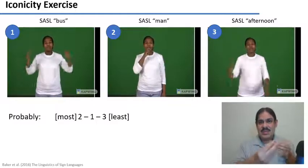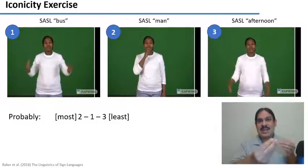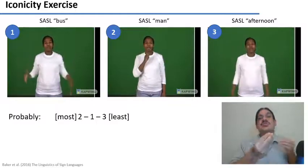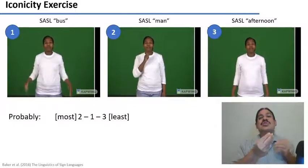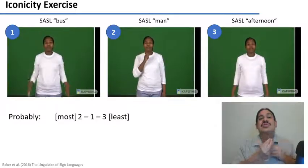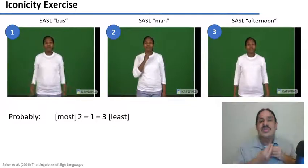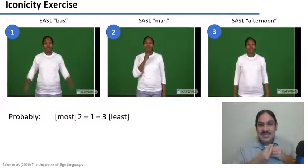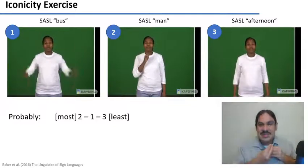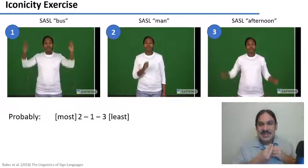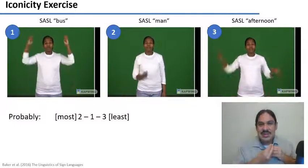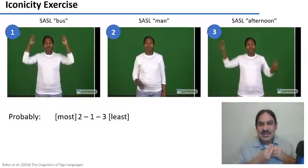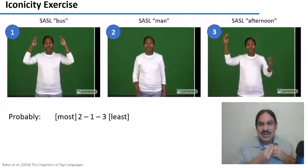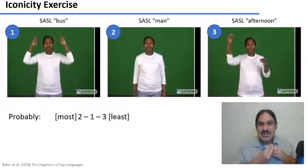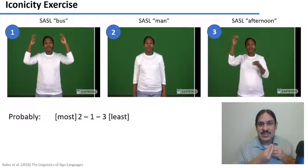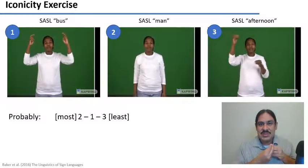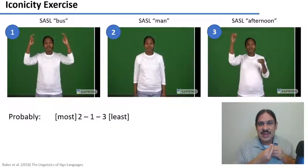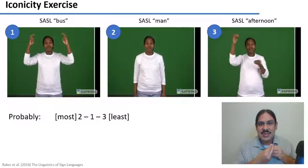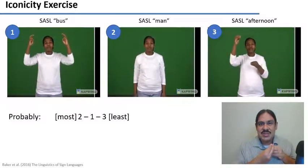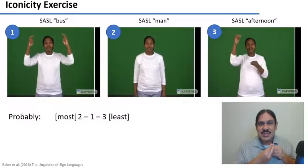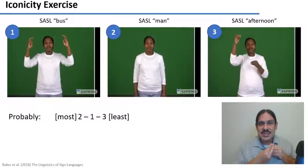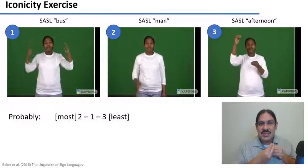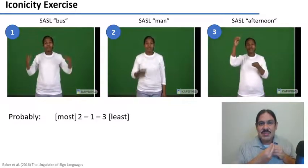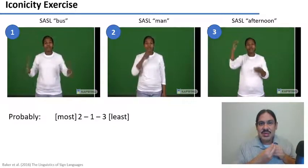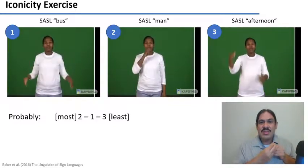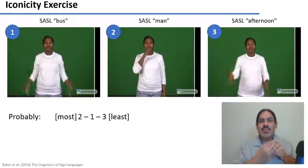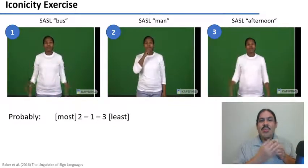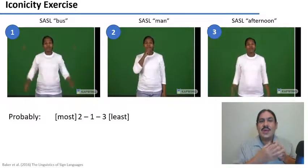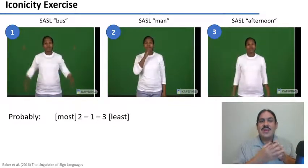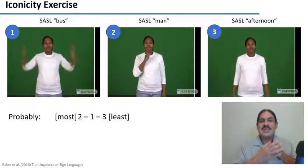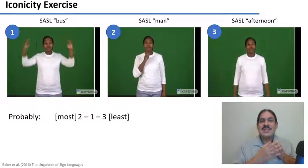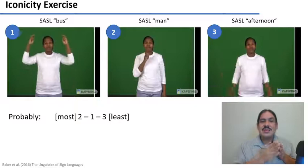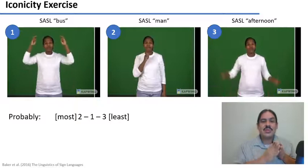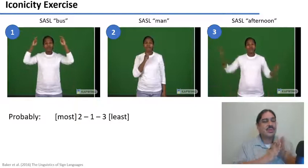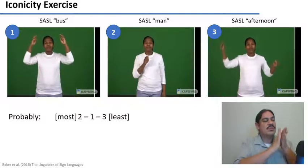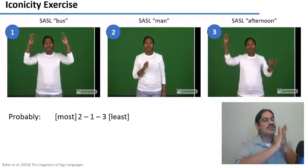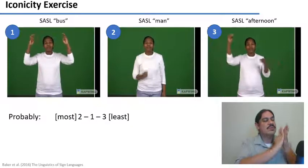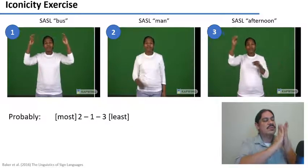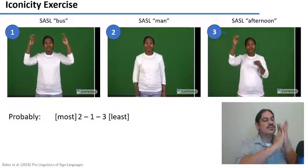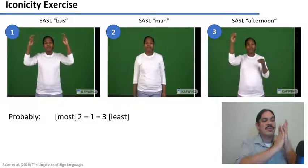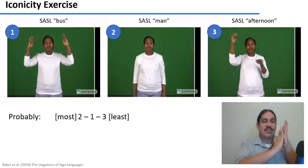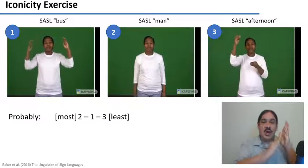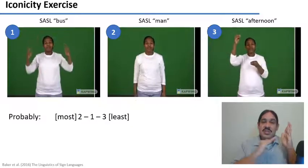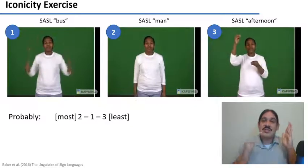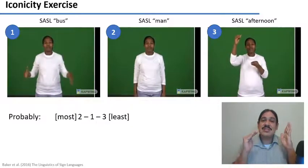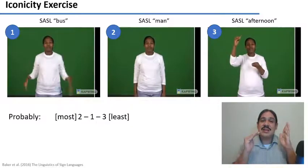so that it's ultimately as arbitrary as the phonemes of a spoken word